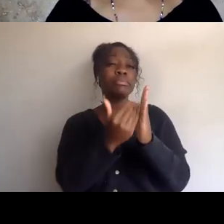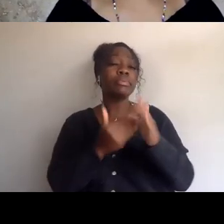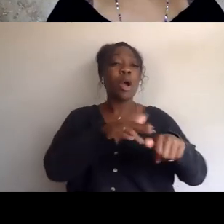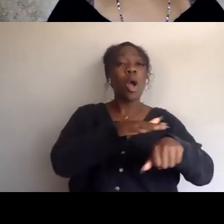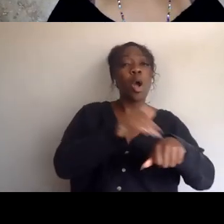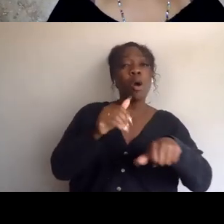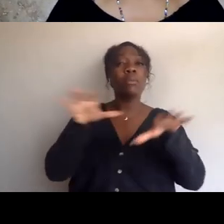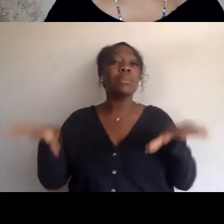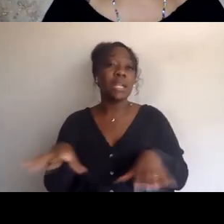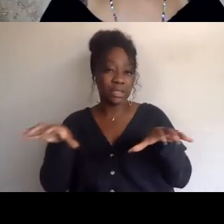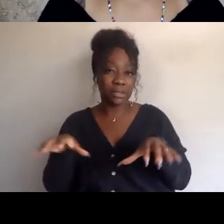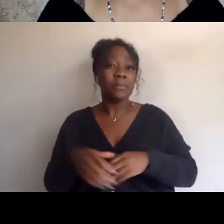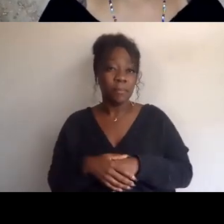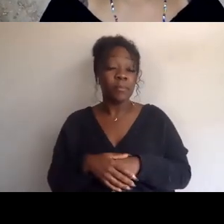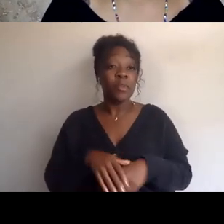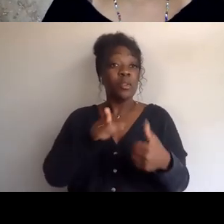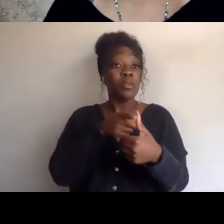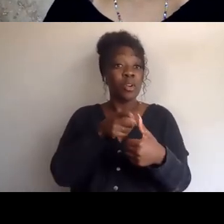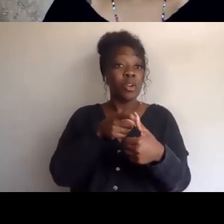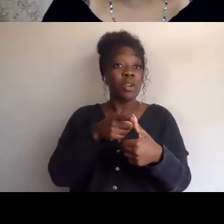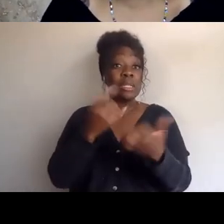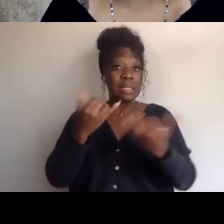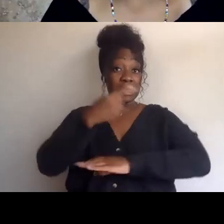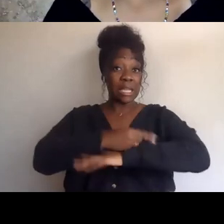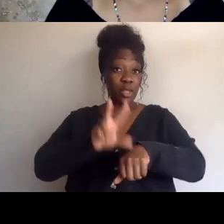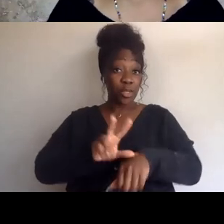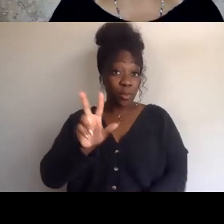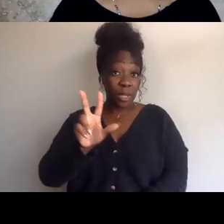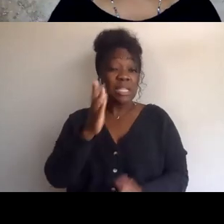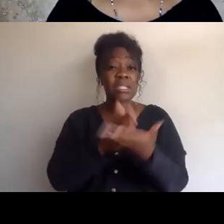One is today at three o'clock and some of you came last week, that's great.